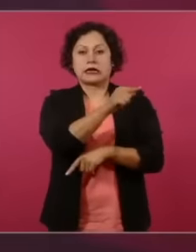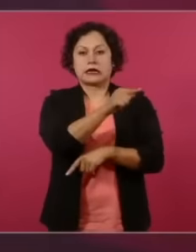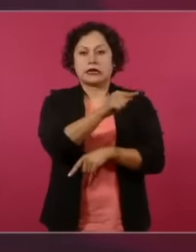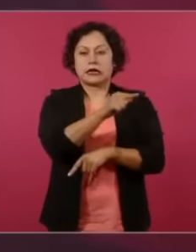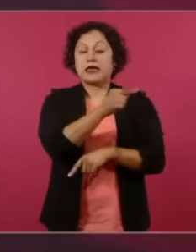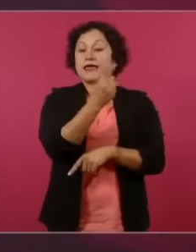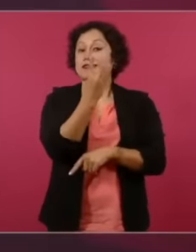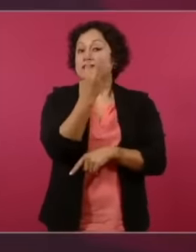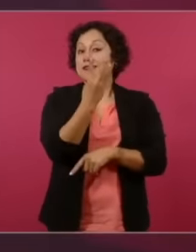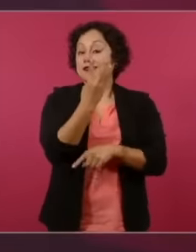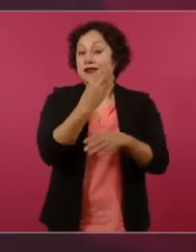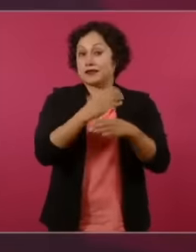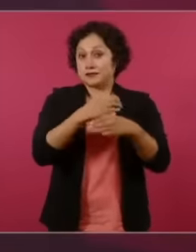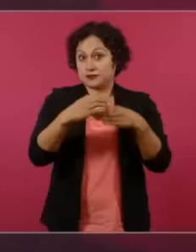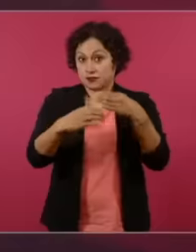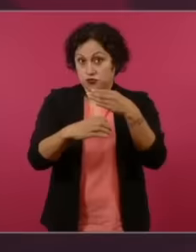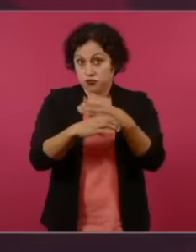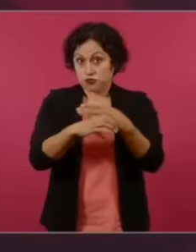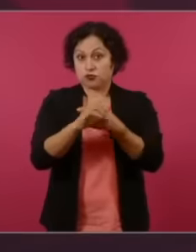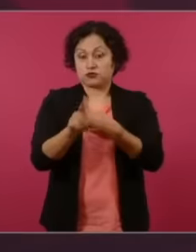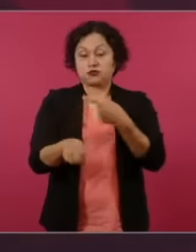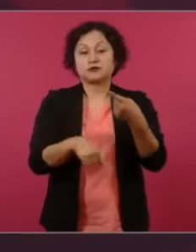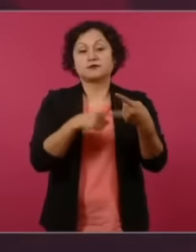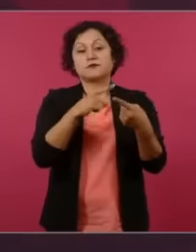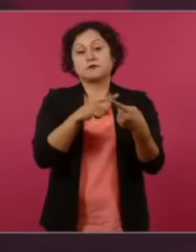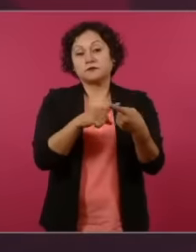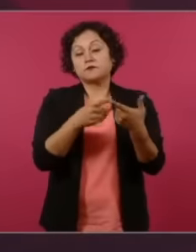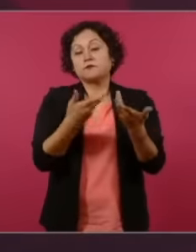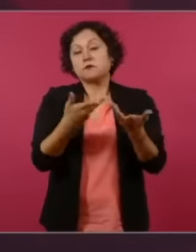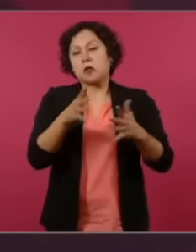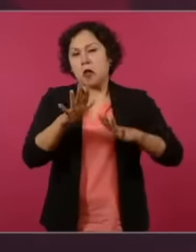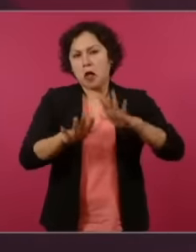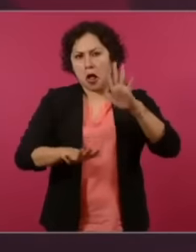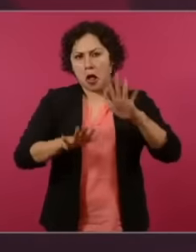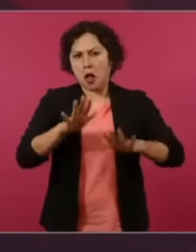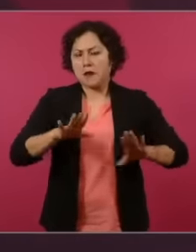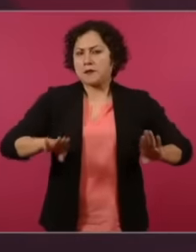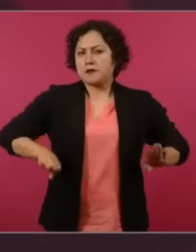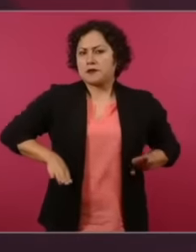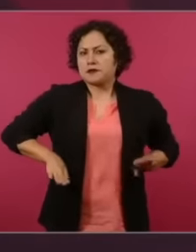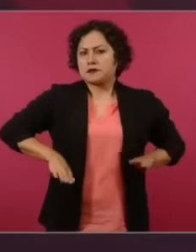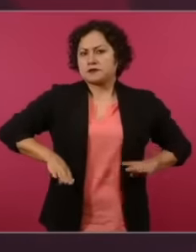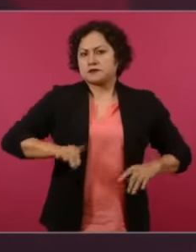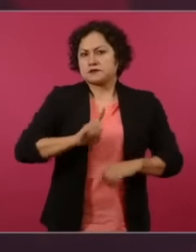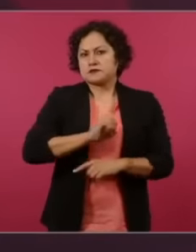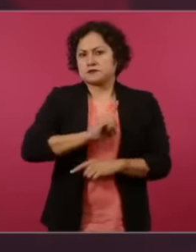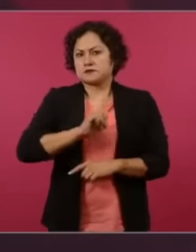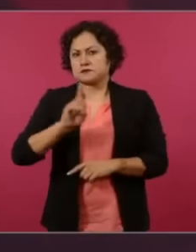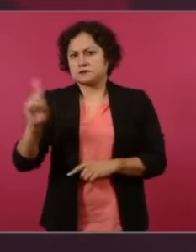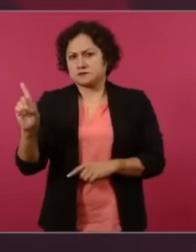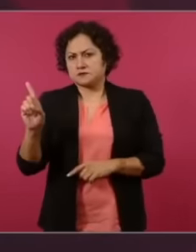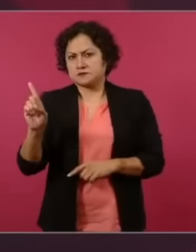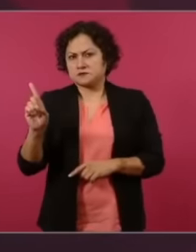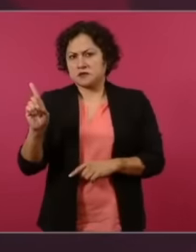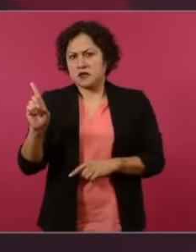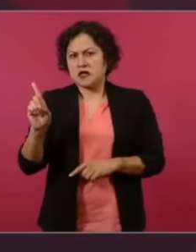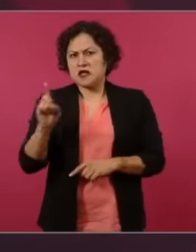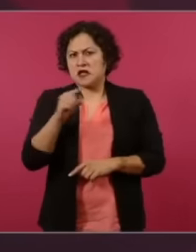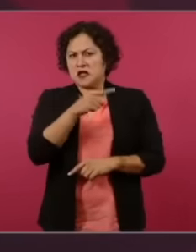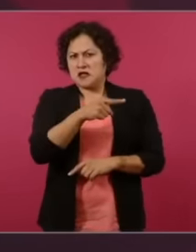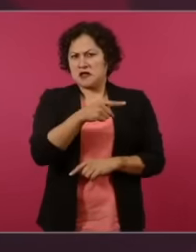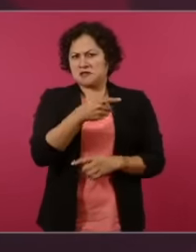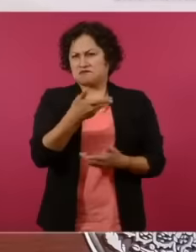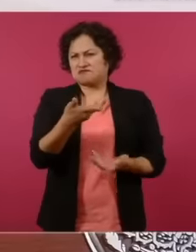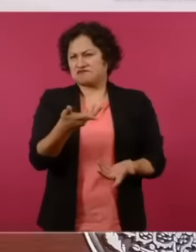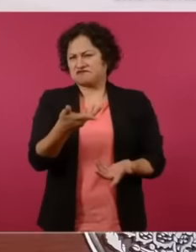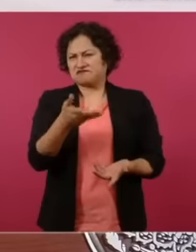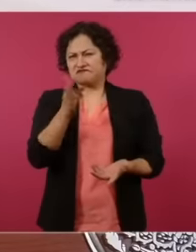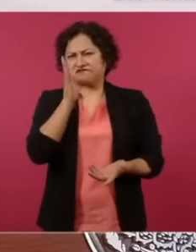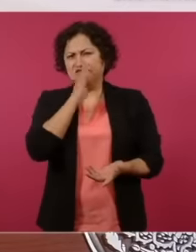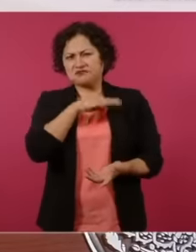a rights facho is distinguished by three things first because it is very